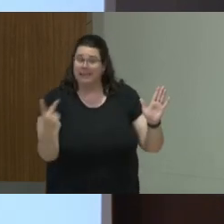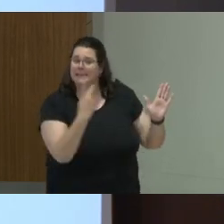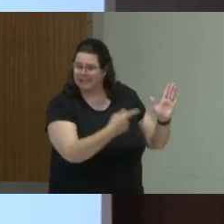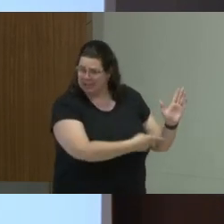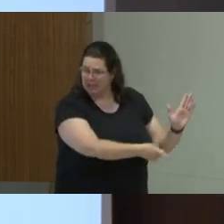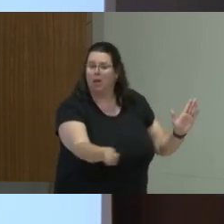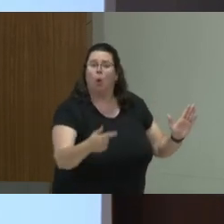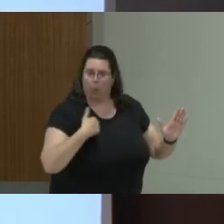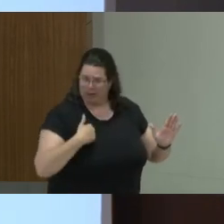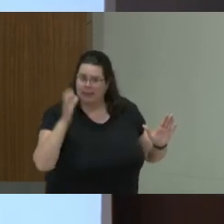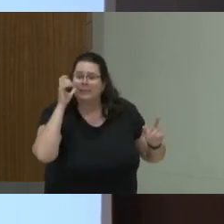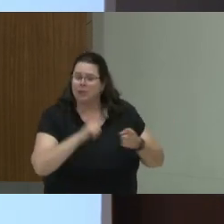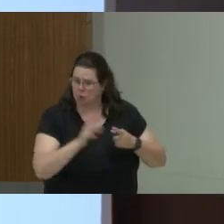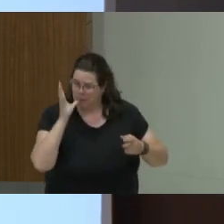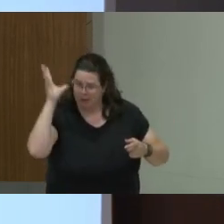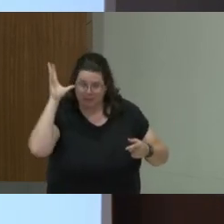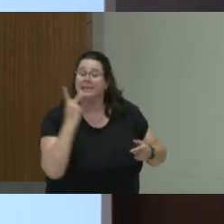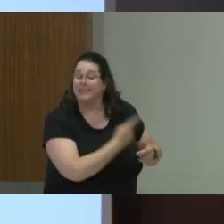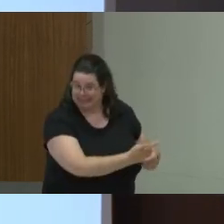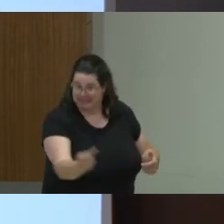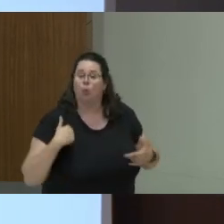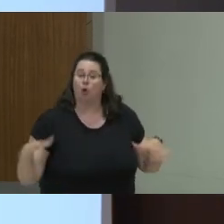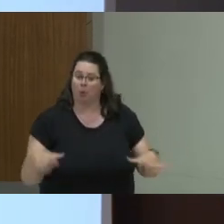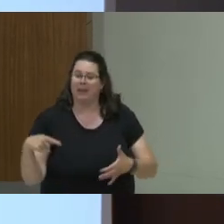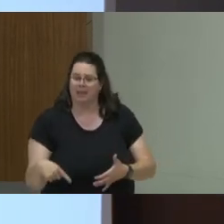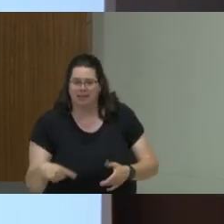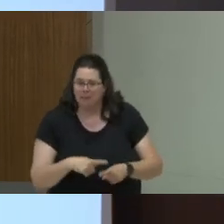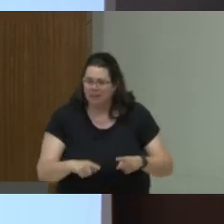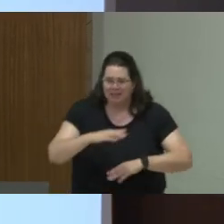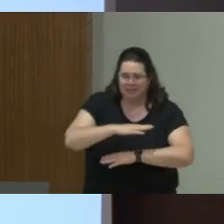can actually also educate themselves without necessarily getting a look in. Yep. 312 00:17:17,80 --> 00:17:17,520 Great.